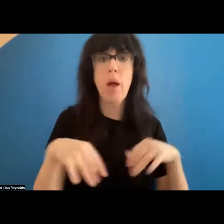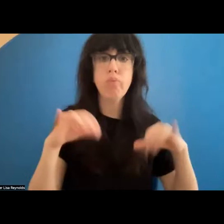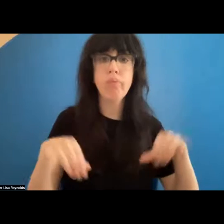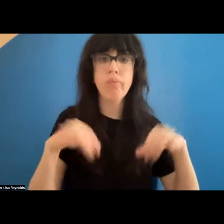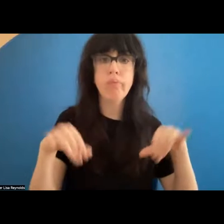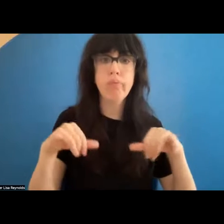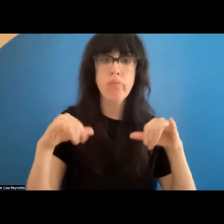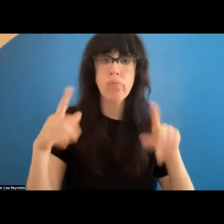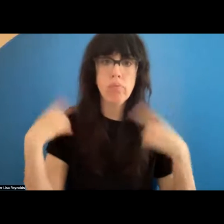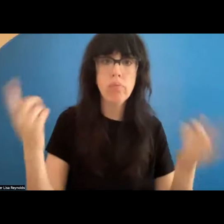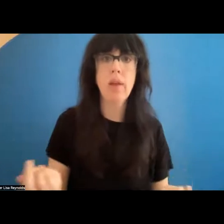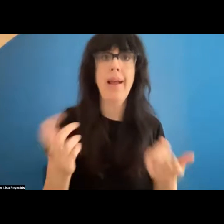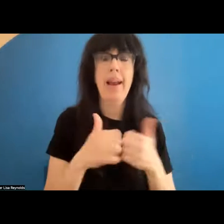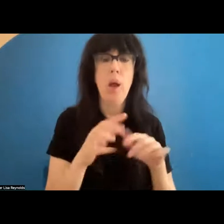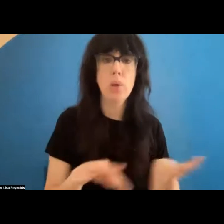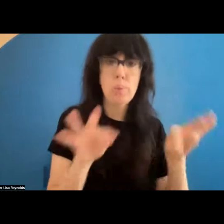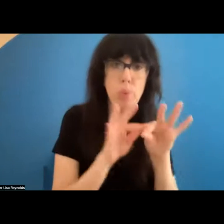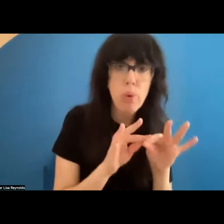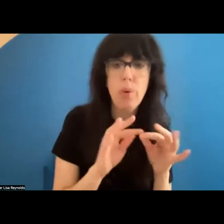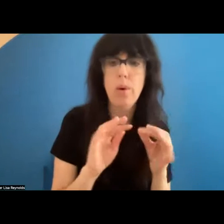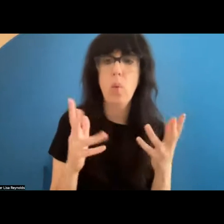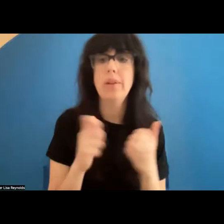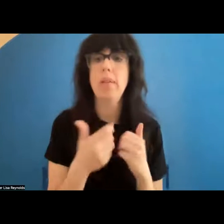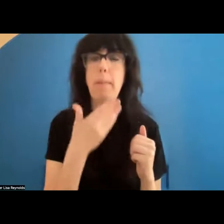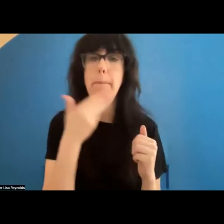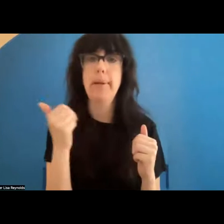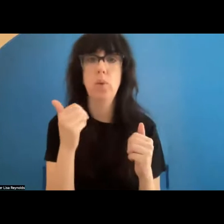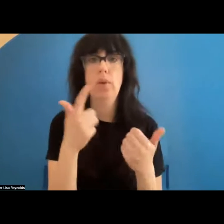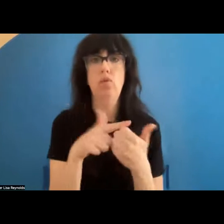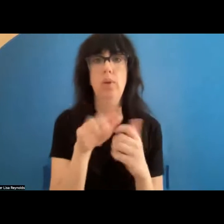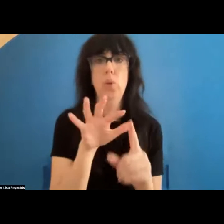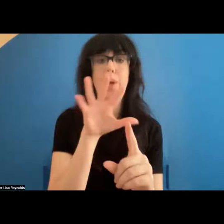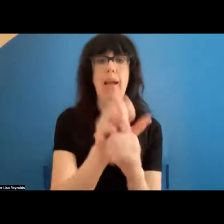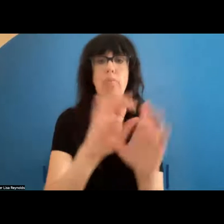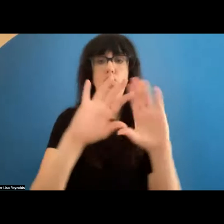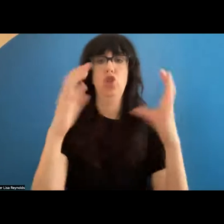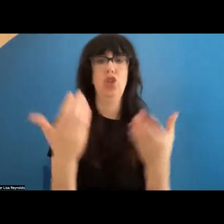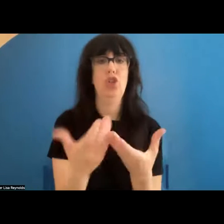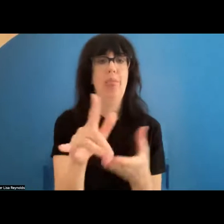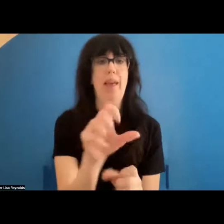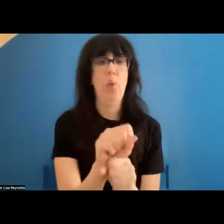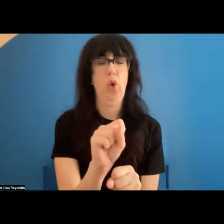? And how is the best way of capturing a work, the nature of what it is, because maybe